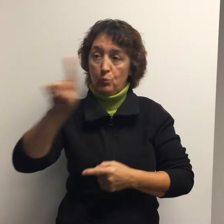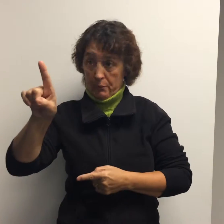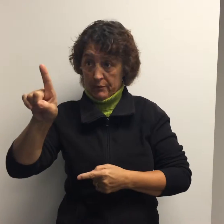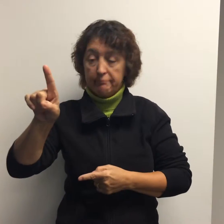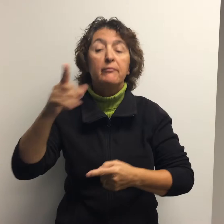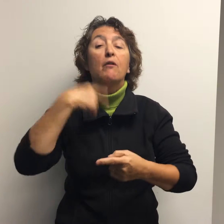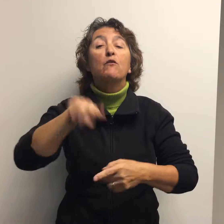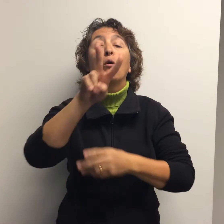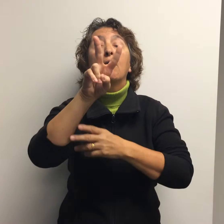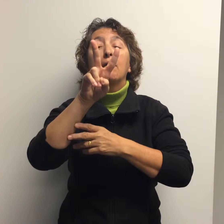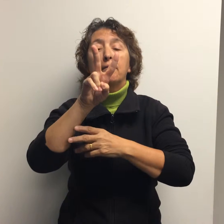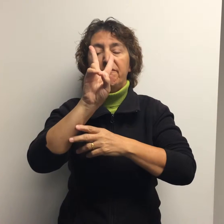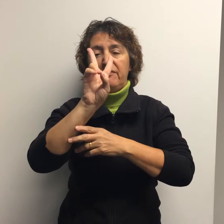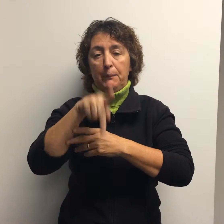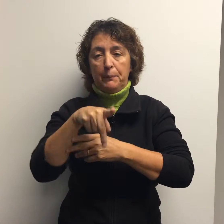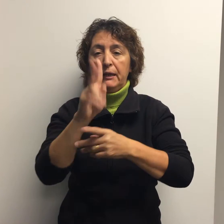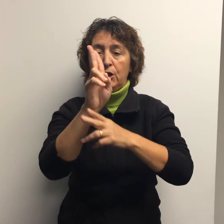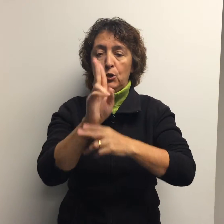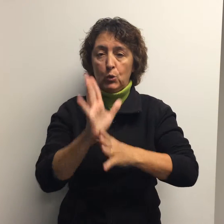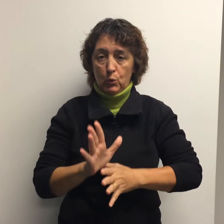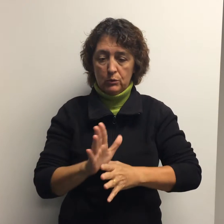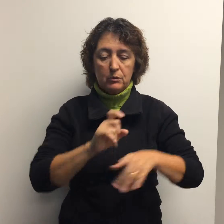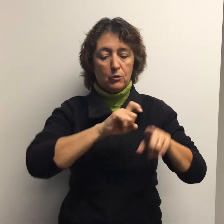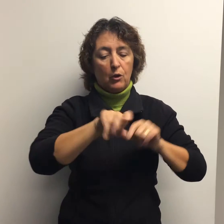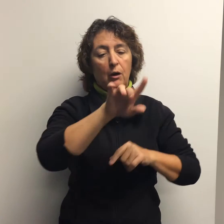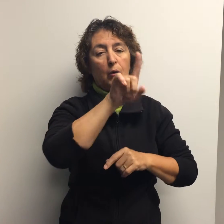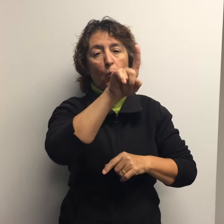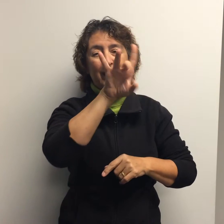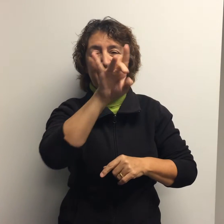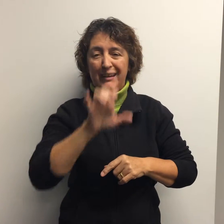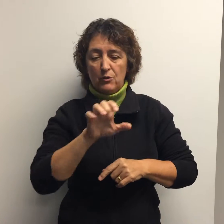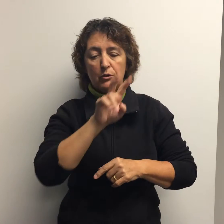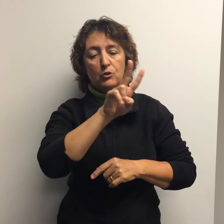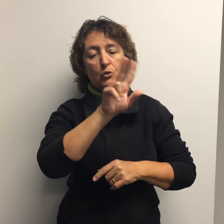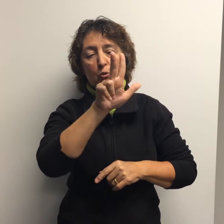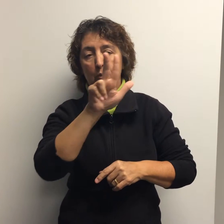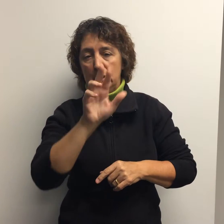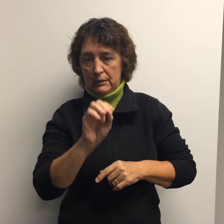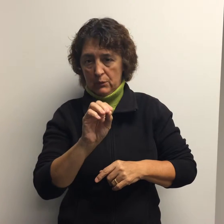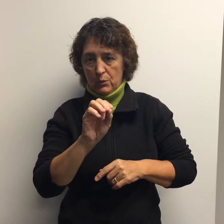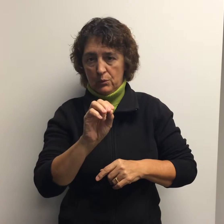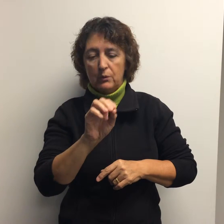For video phone users, dial 1-800- 230-6977.